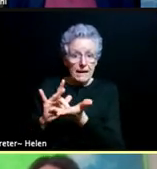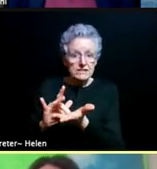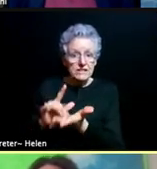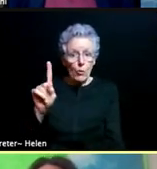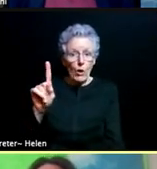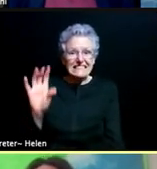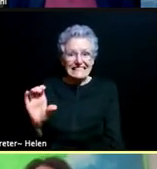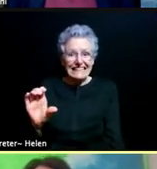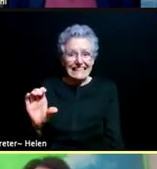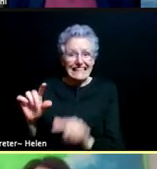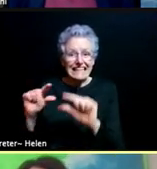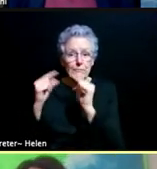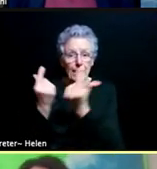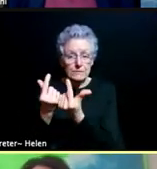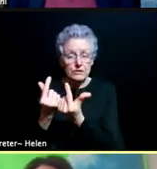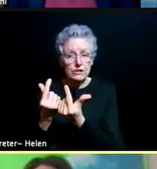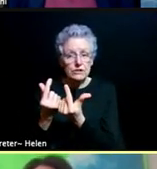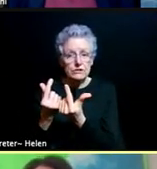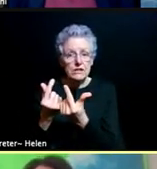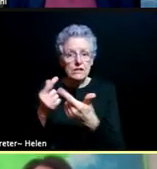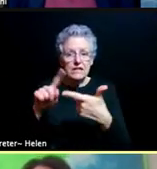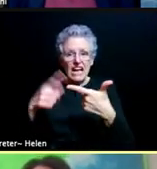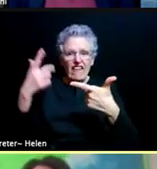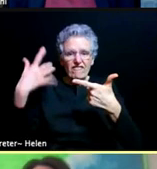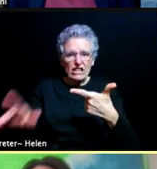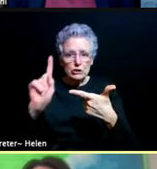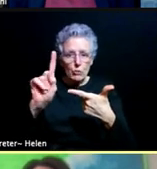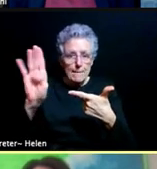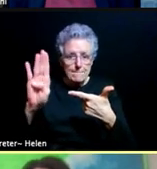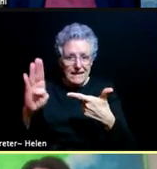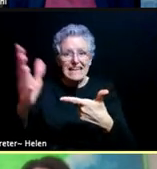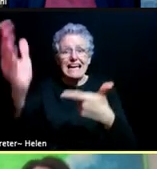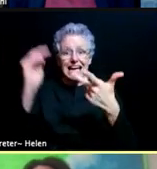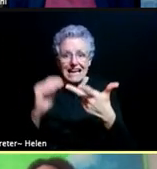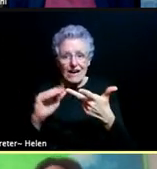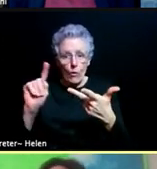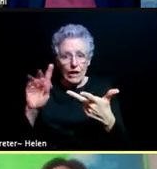we just breached through 1B into 1C last week